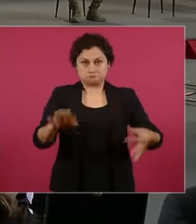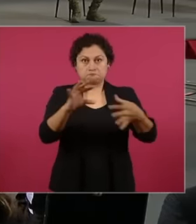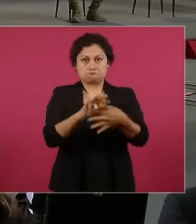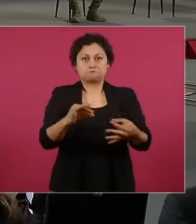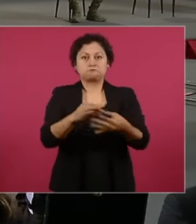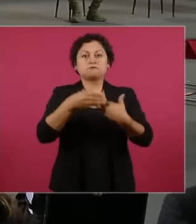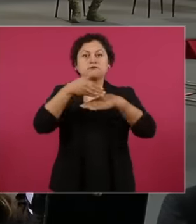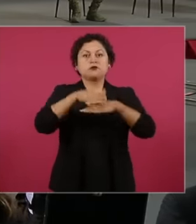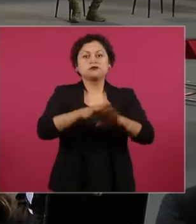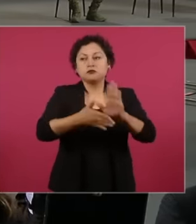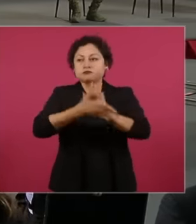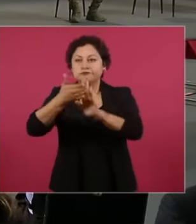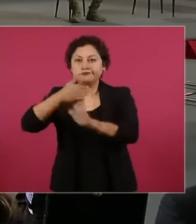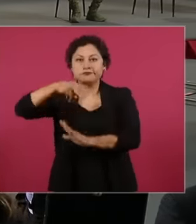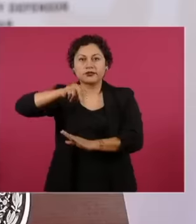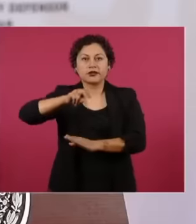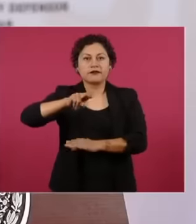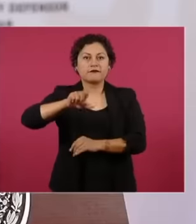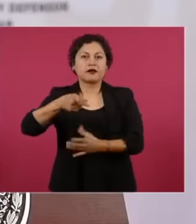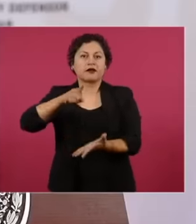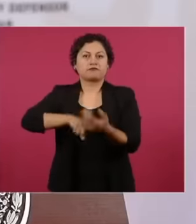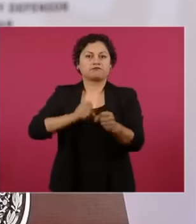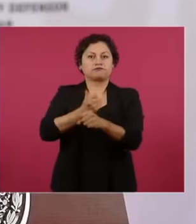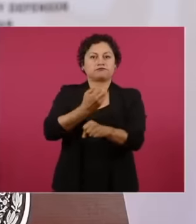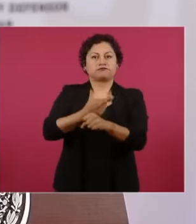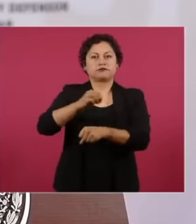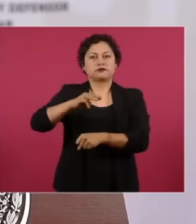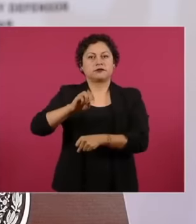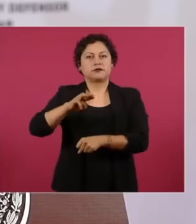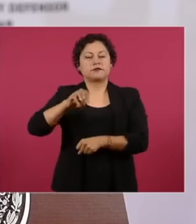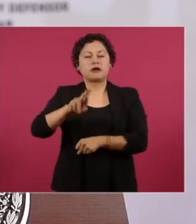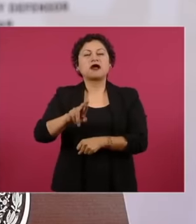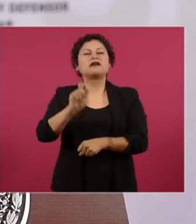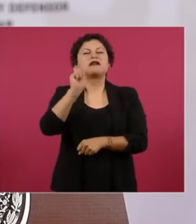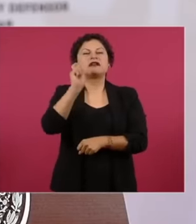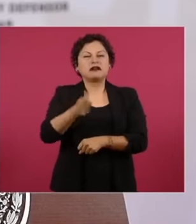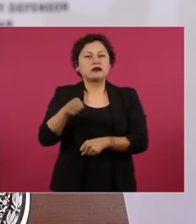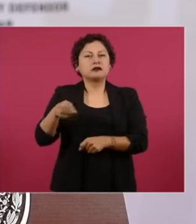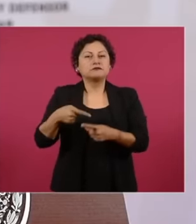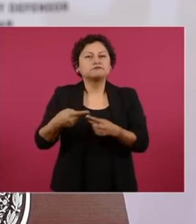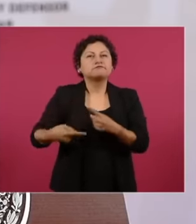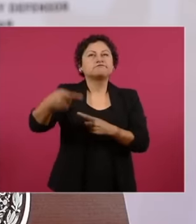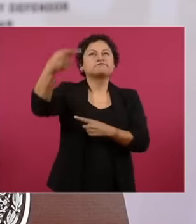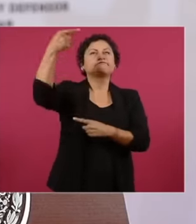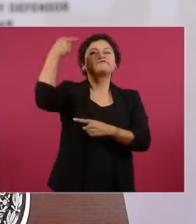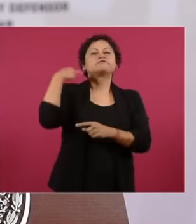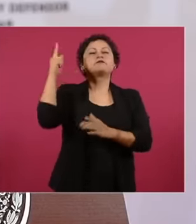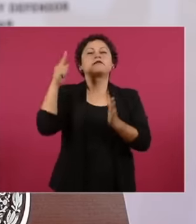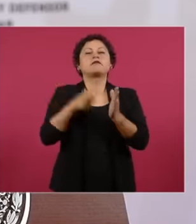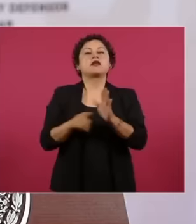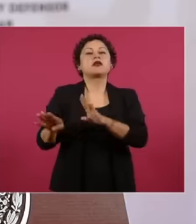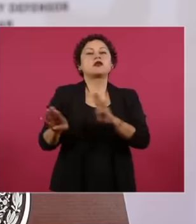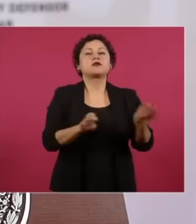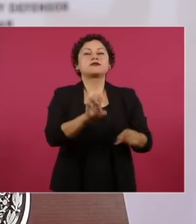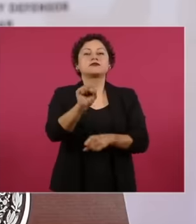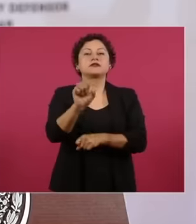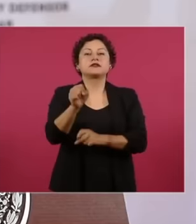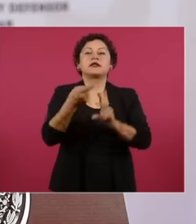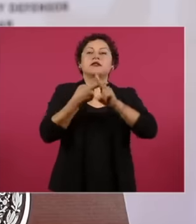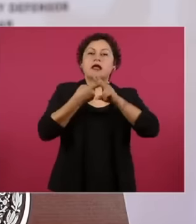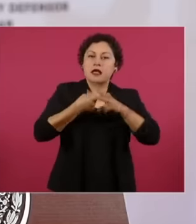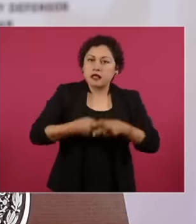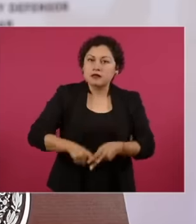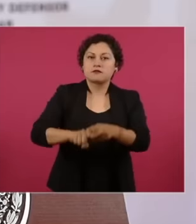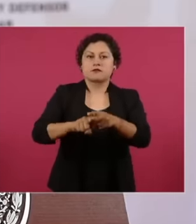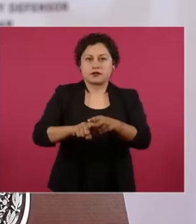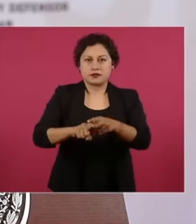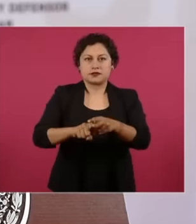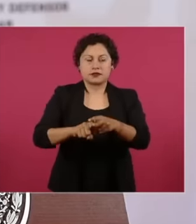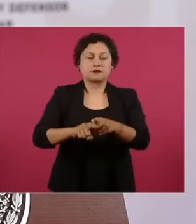Navy Secretariat is to go back to 1960 when construction began by developing eight